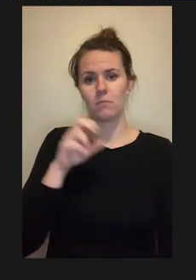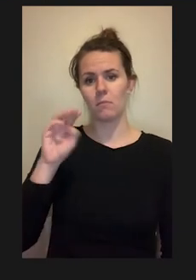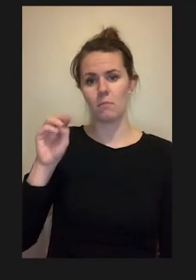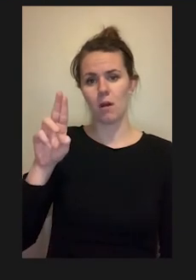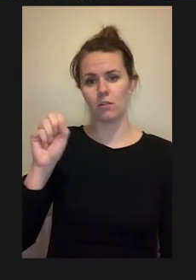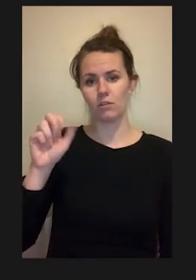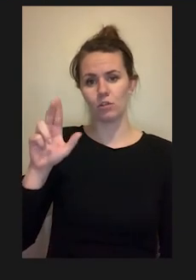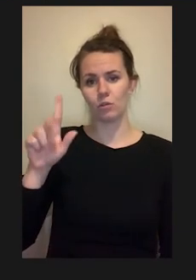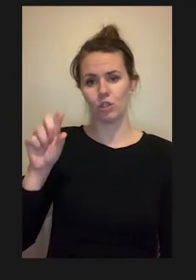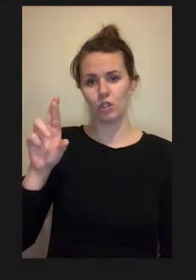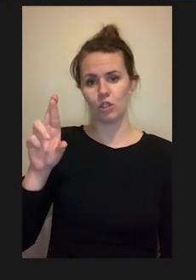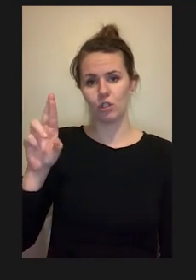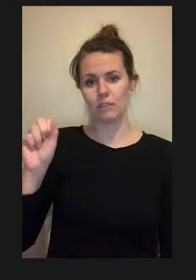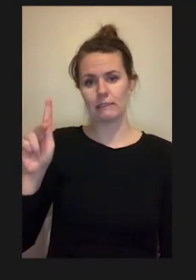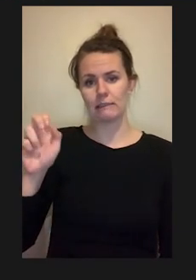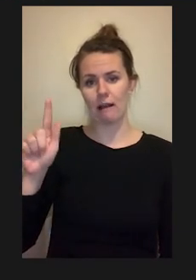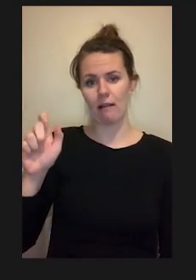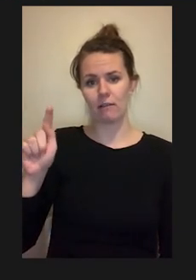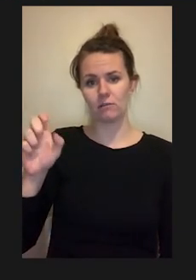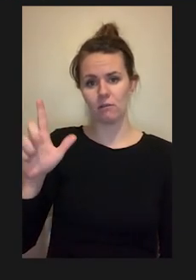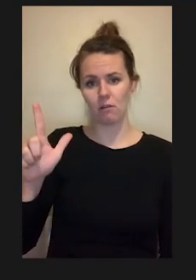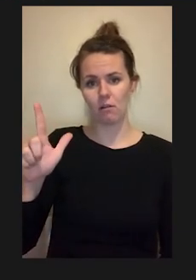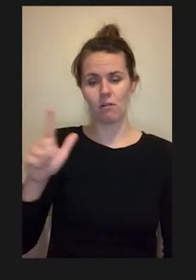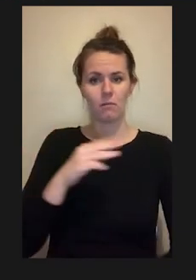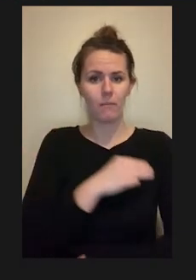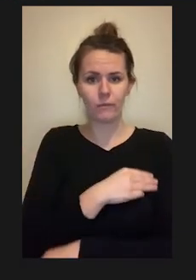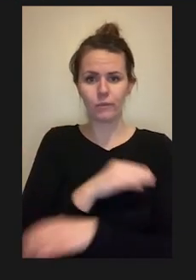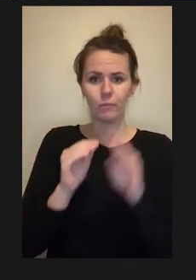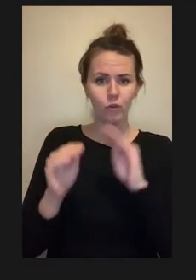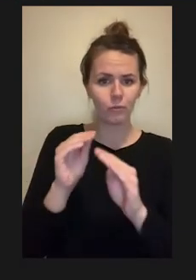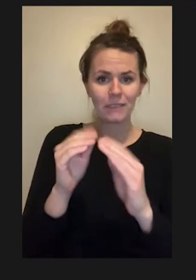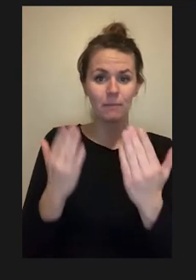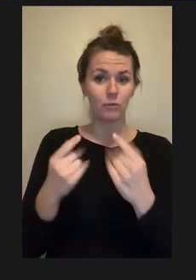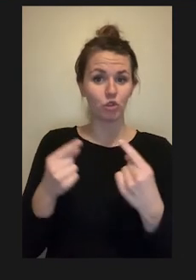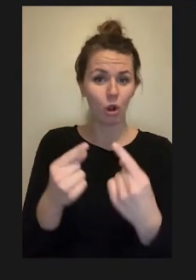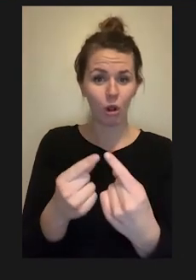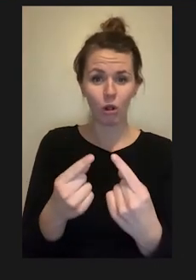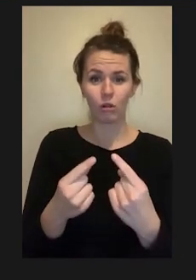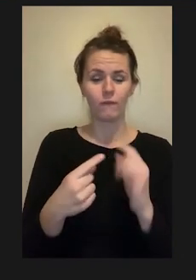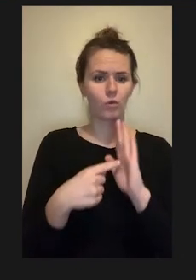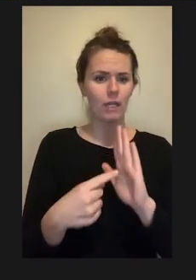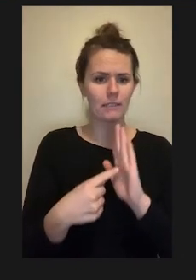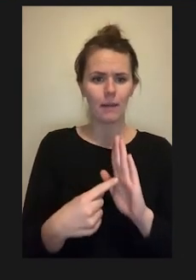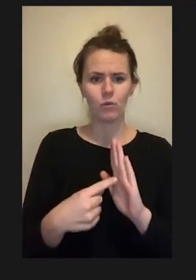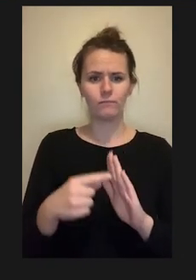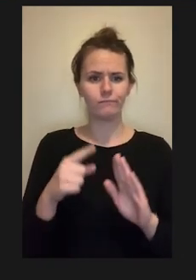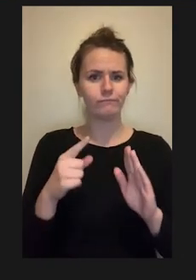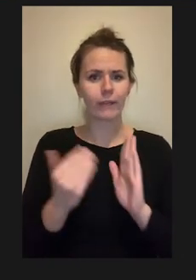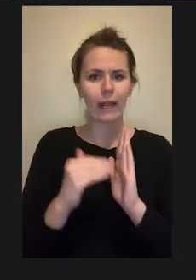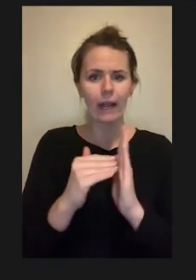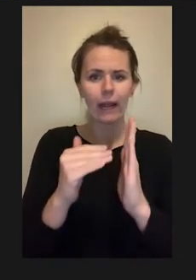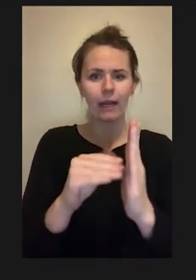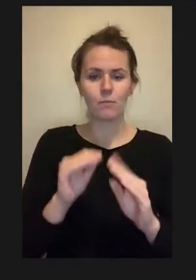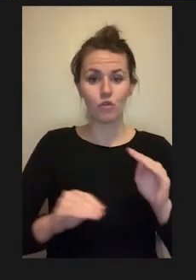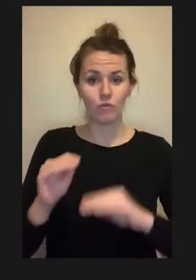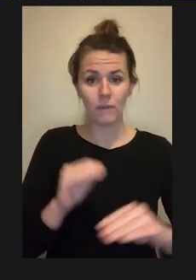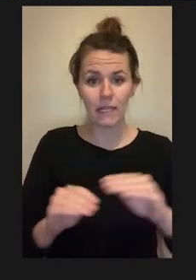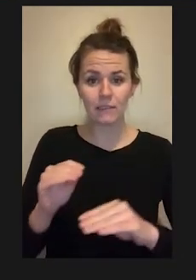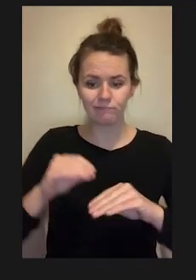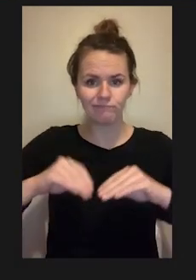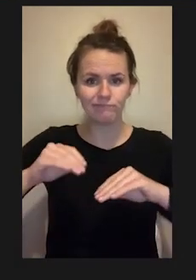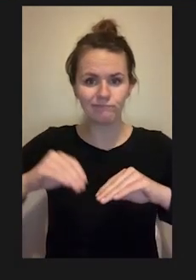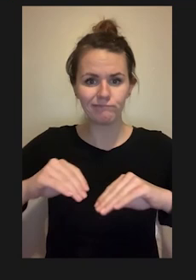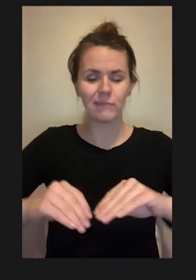especially doing repetitive motions such as pipetting that is very common in lab environments.